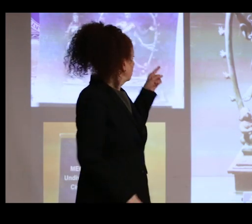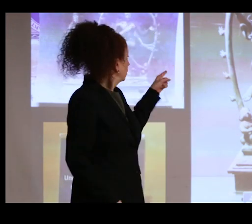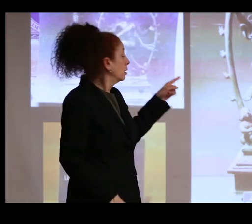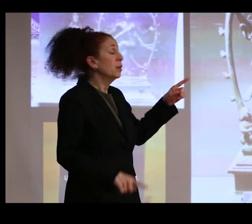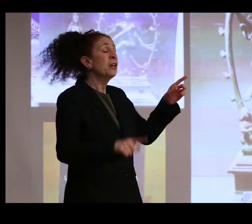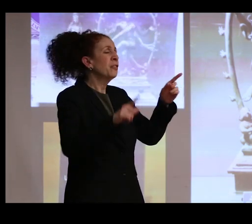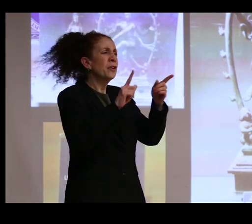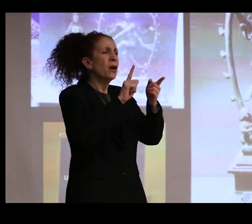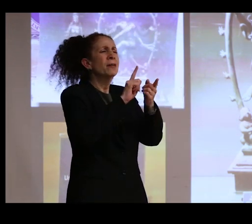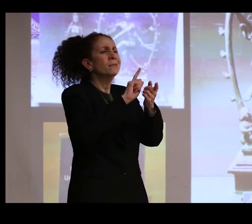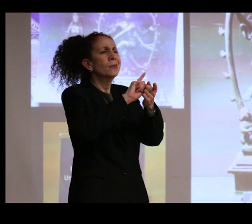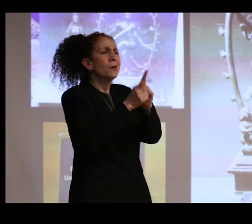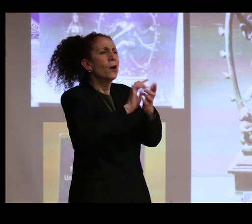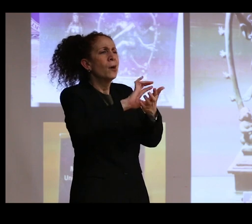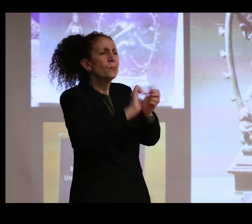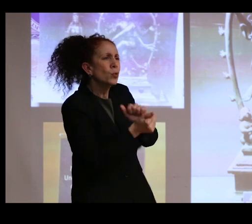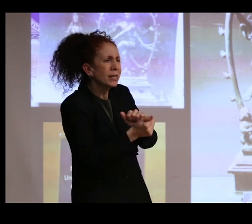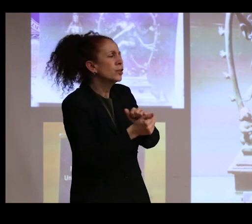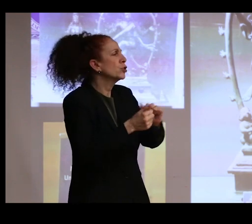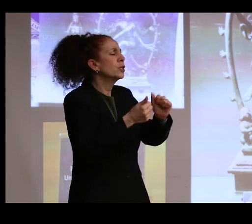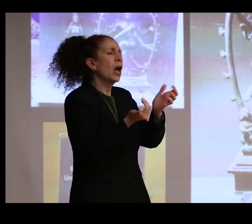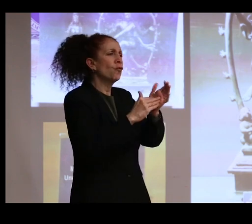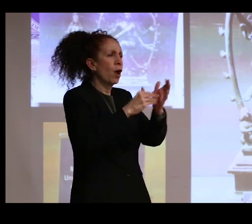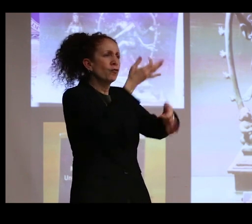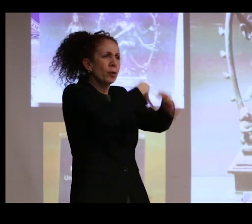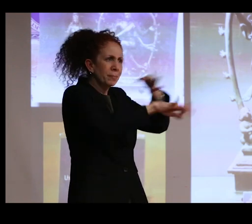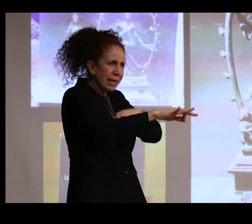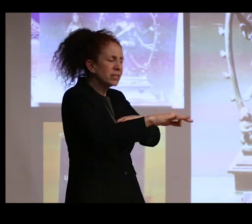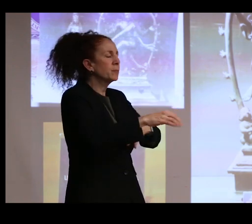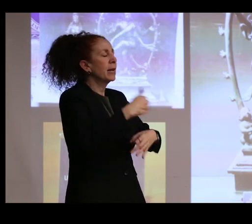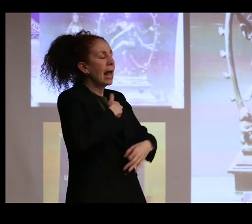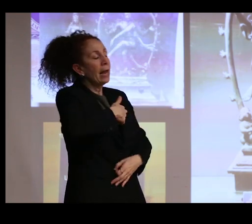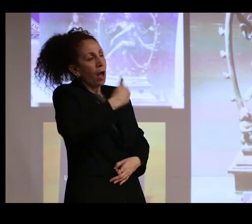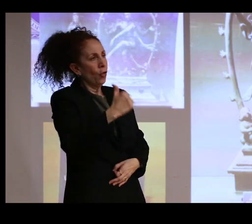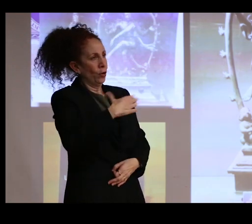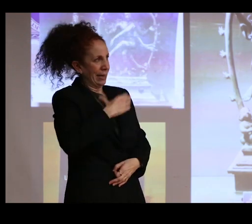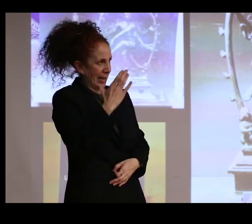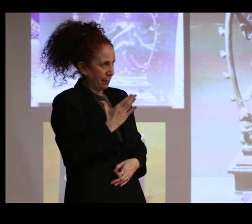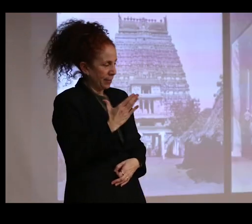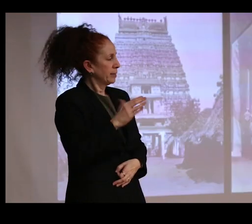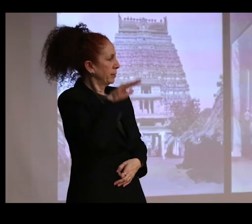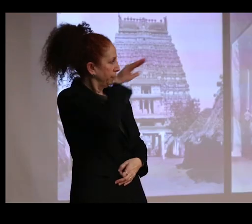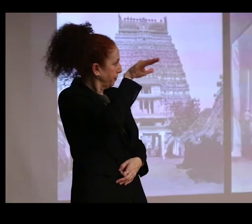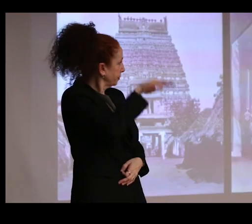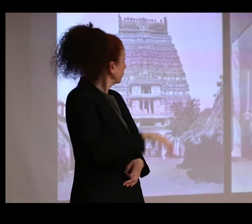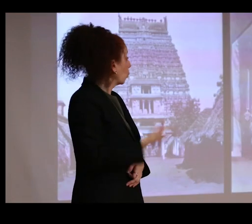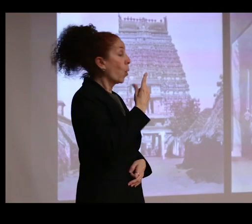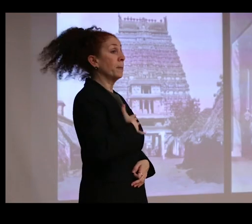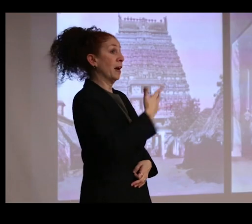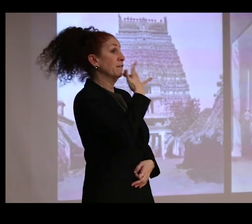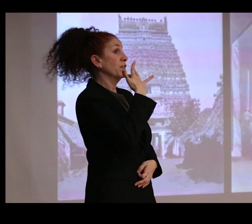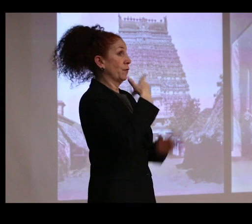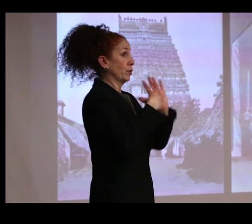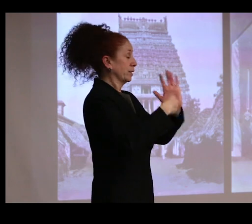also received spirited rejoinders from several local claimants. This is probably one of my favorites.